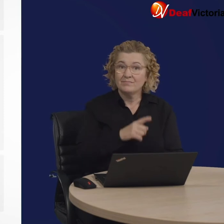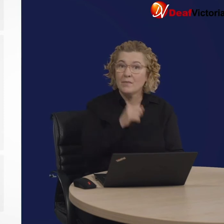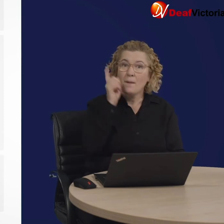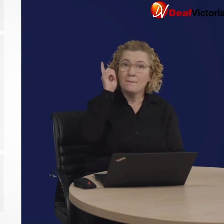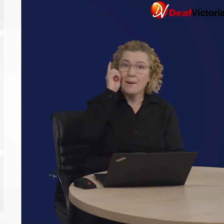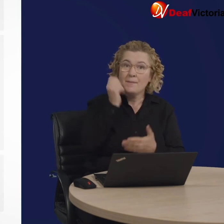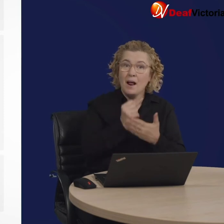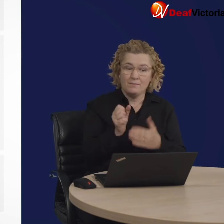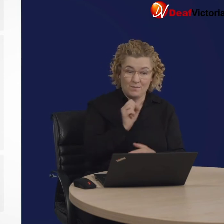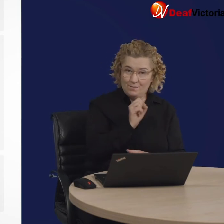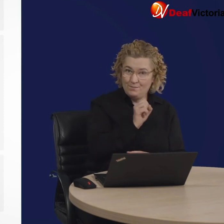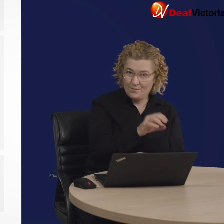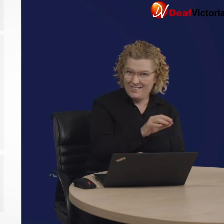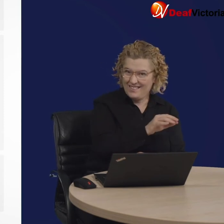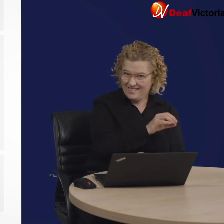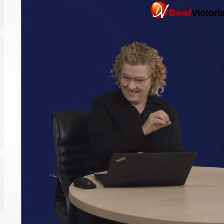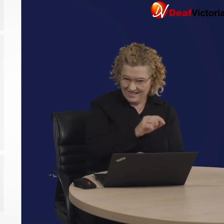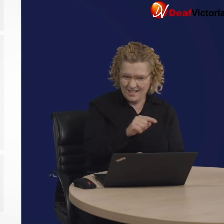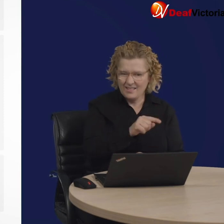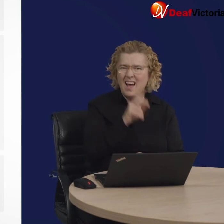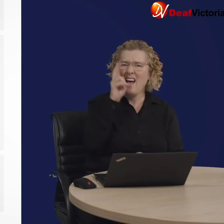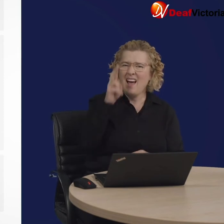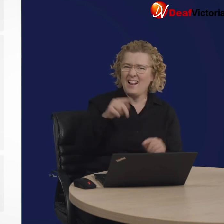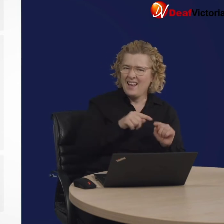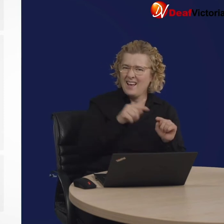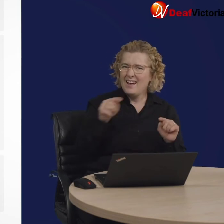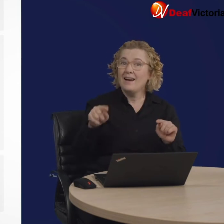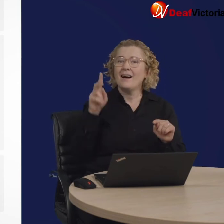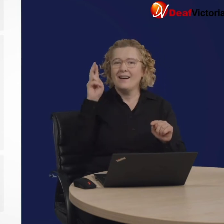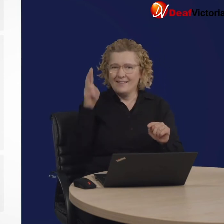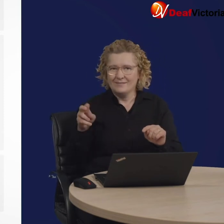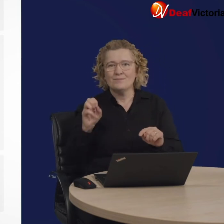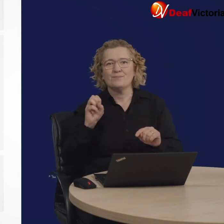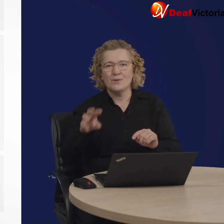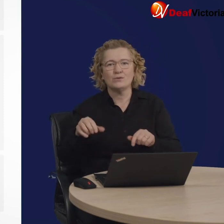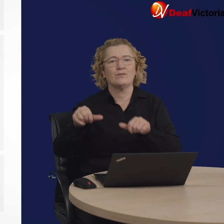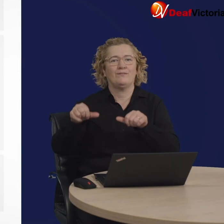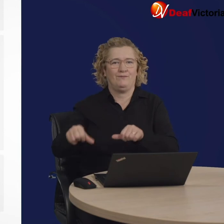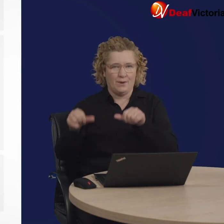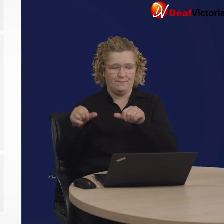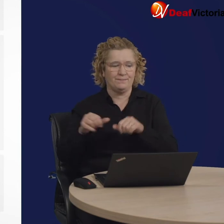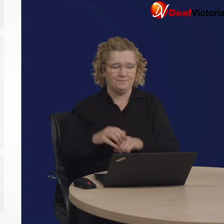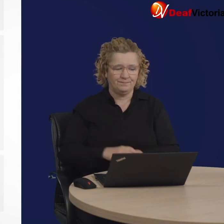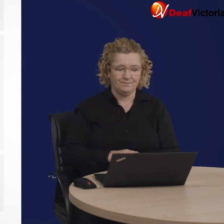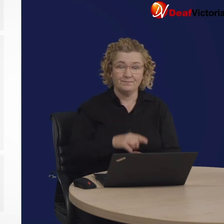This field is for mobile phone number - enter it twice to confirm it is correct.